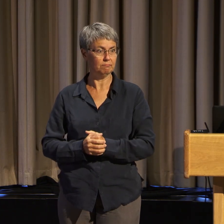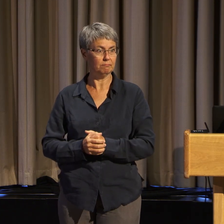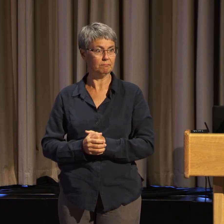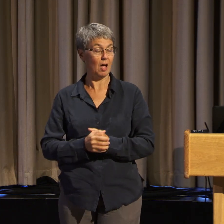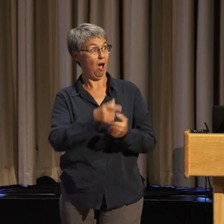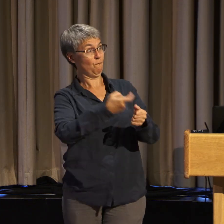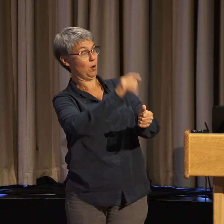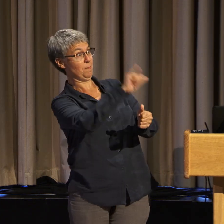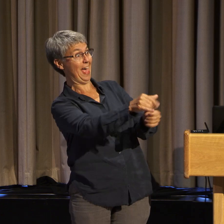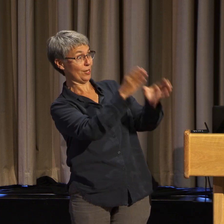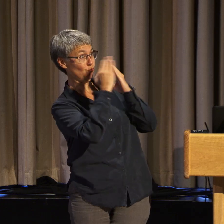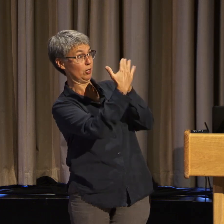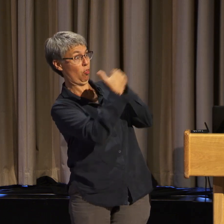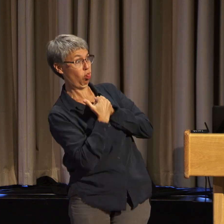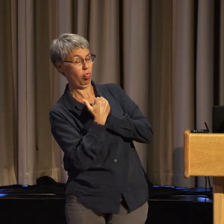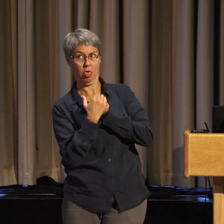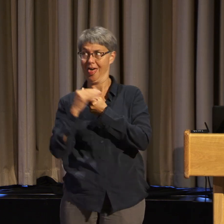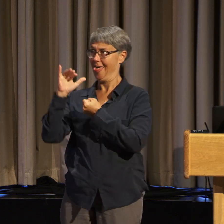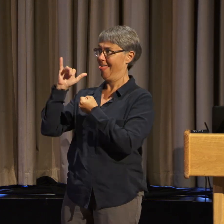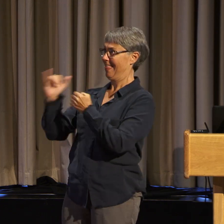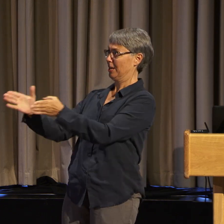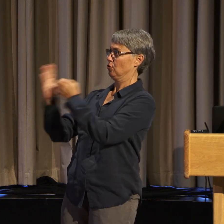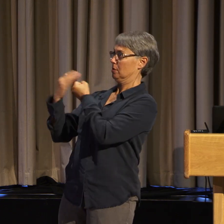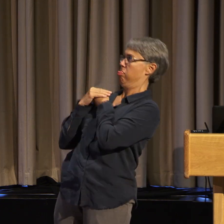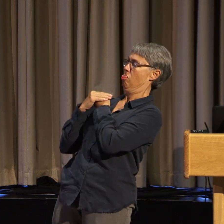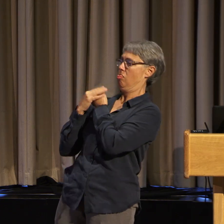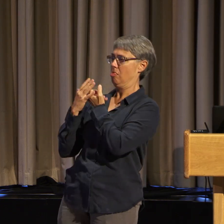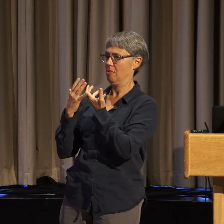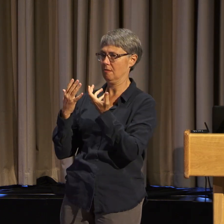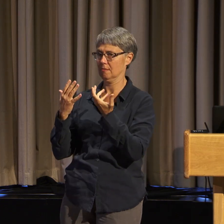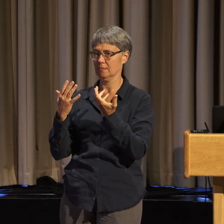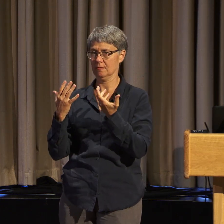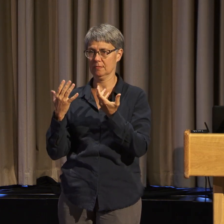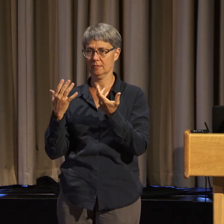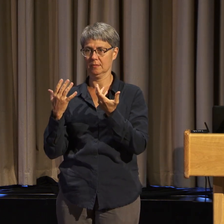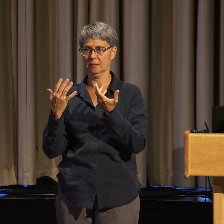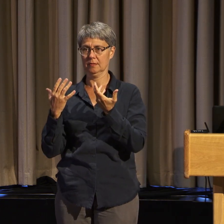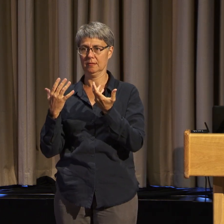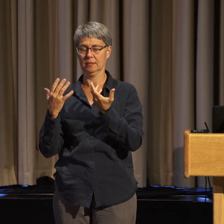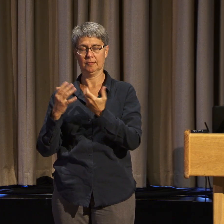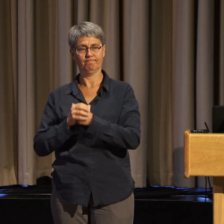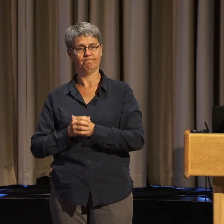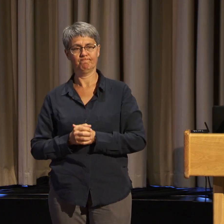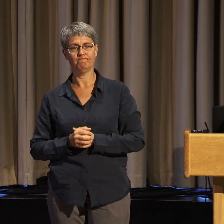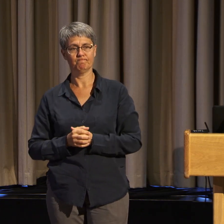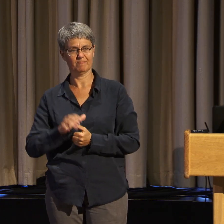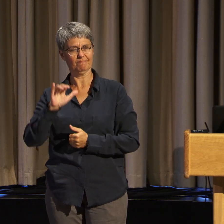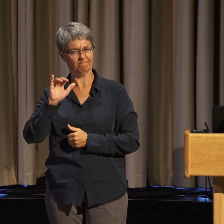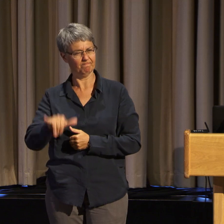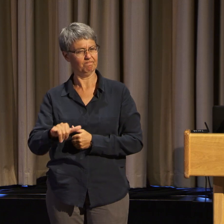Diversity refers to different kinds of things.